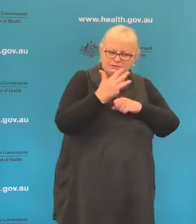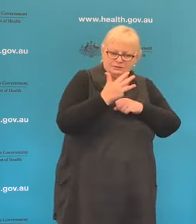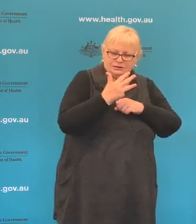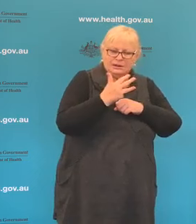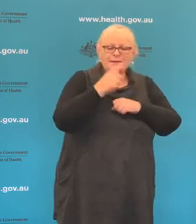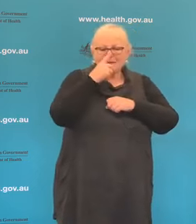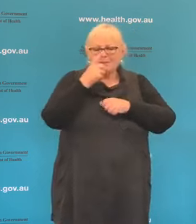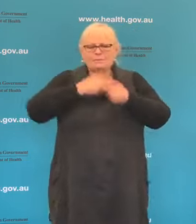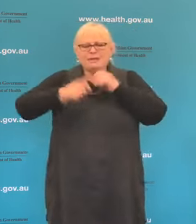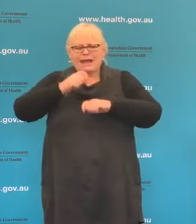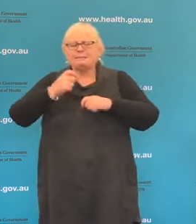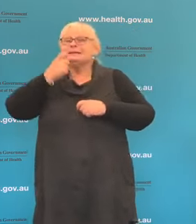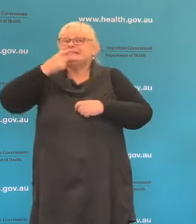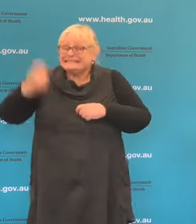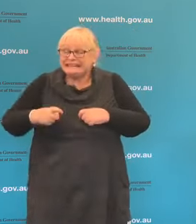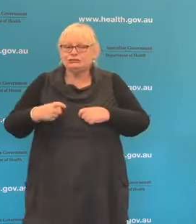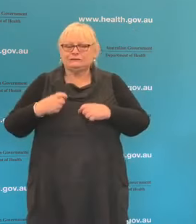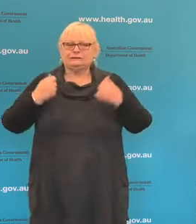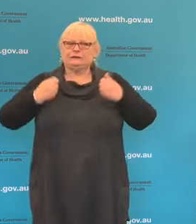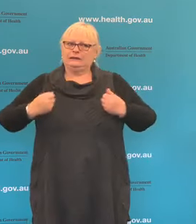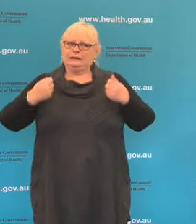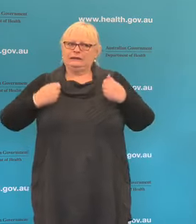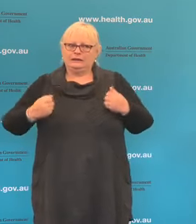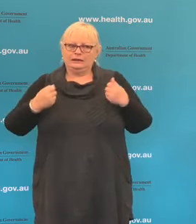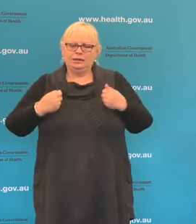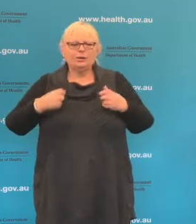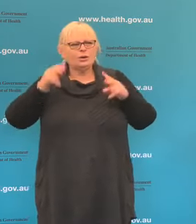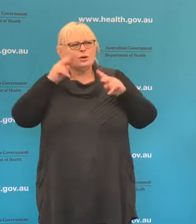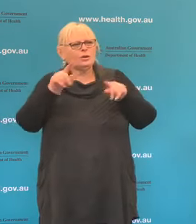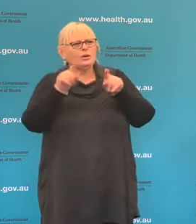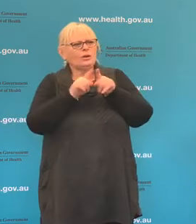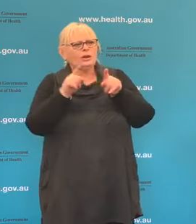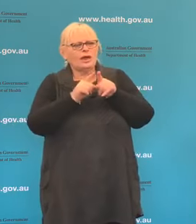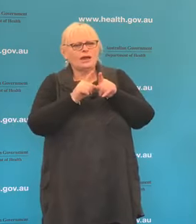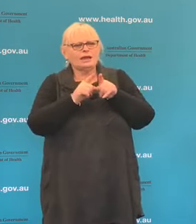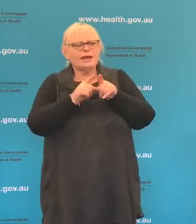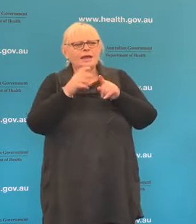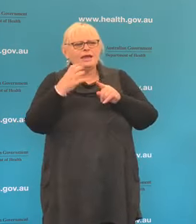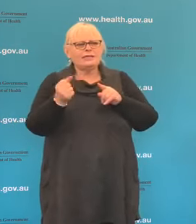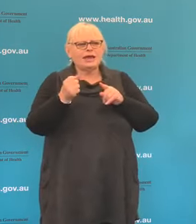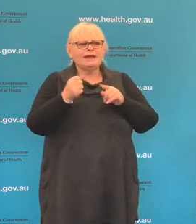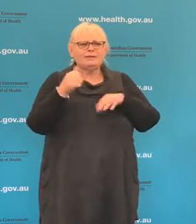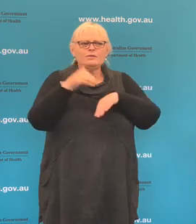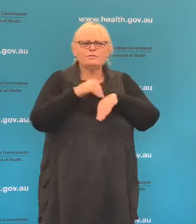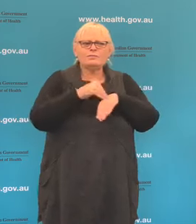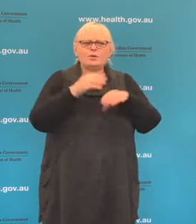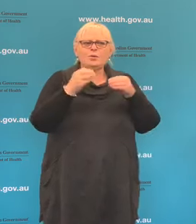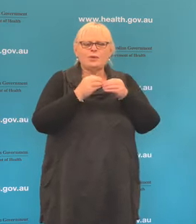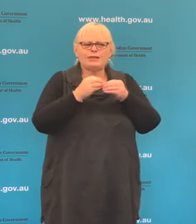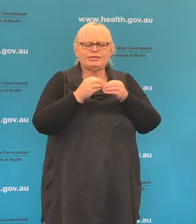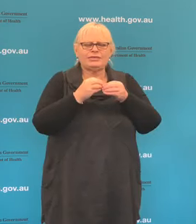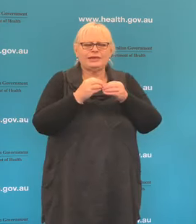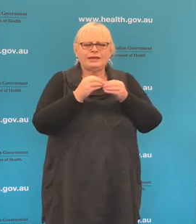become very seriously unwell appears to be challenges with the vessels. We